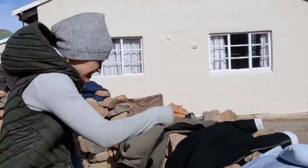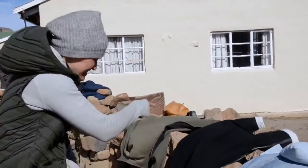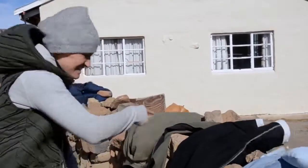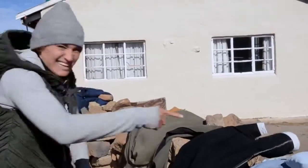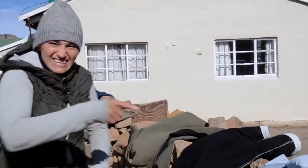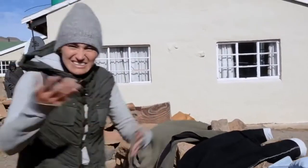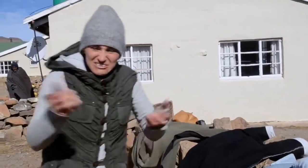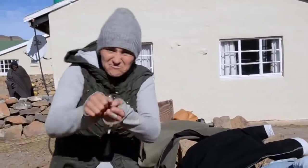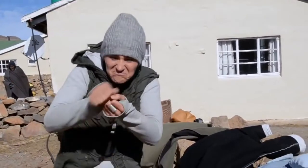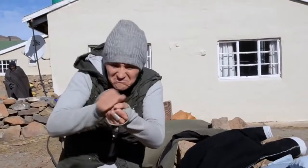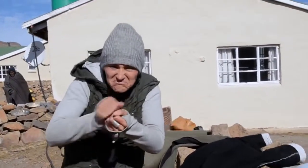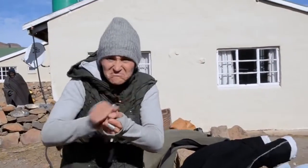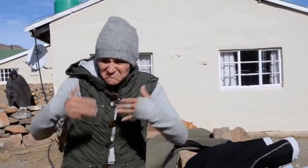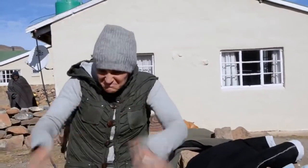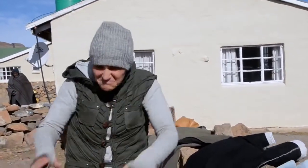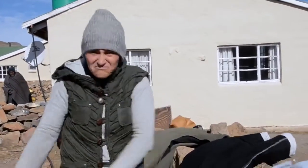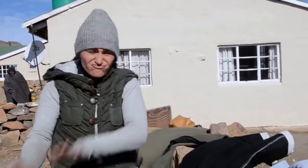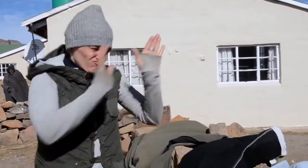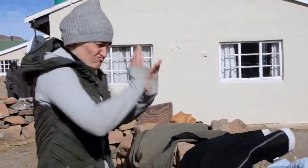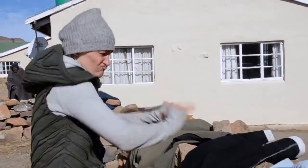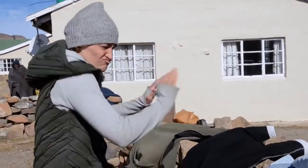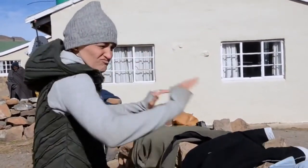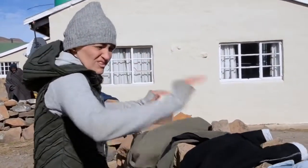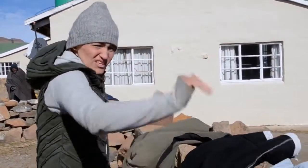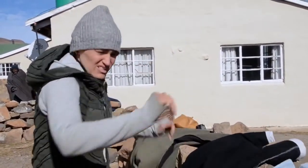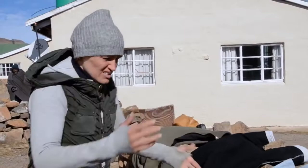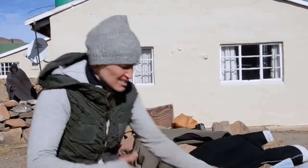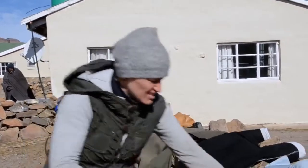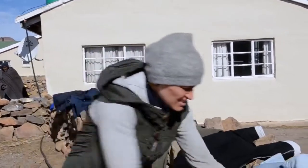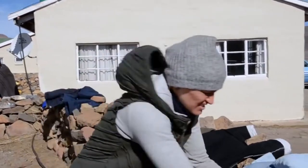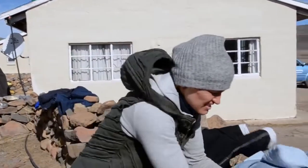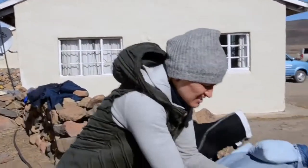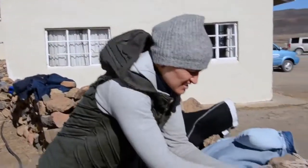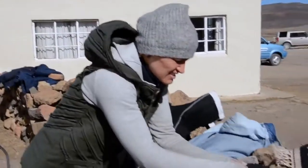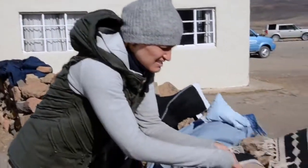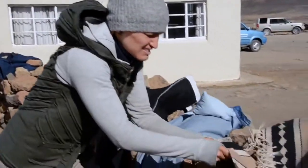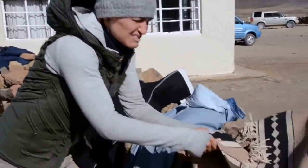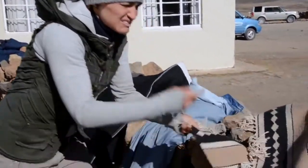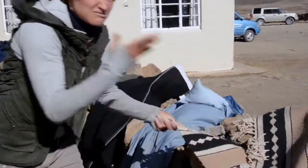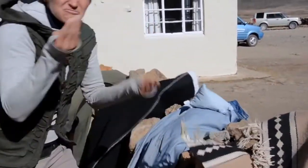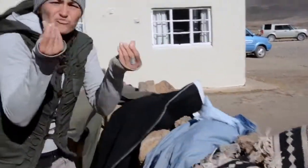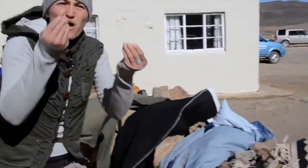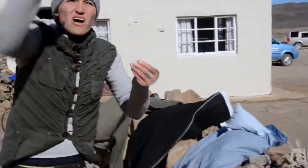See all those clothes? They are being hung to dry after being laundered.